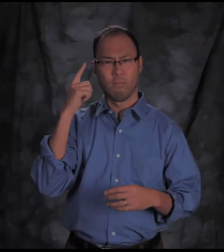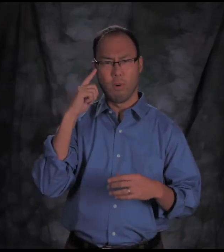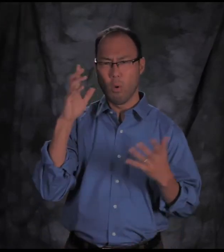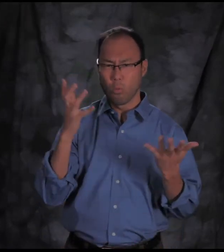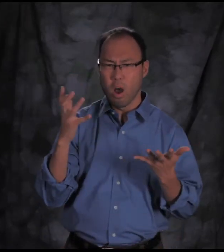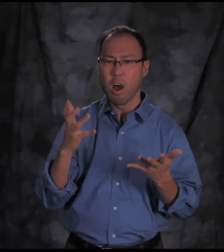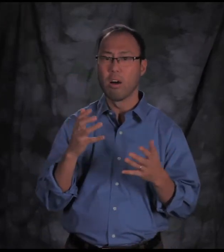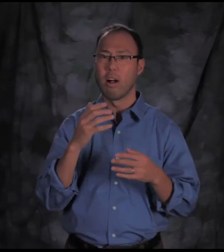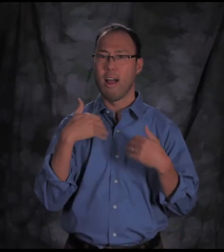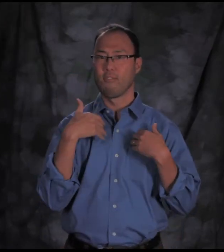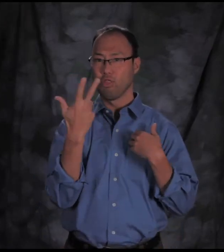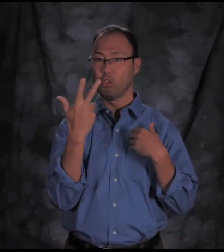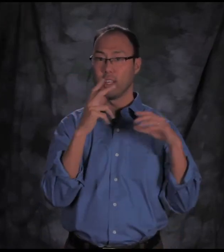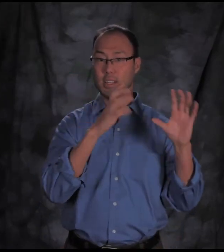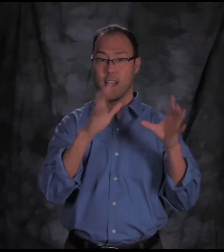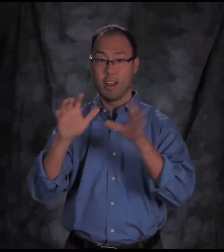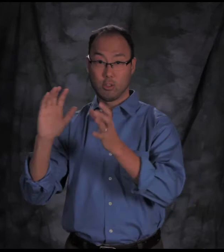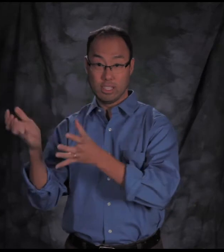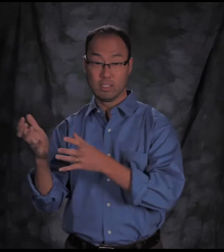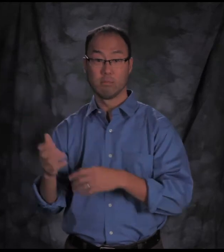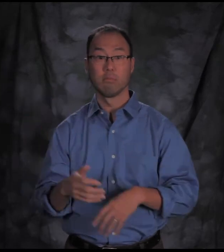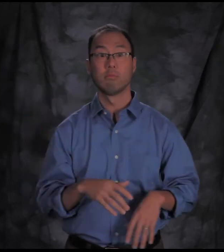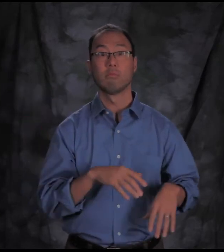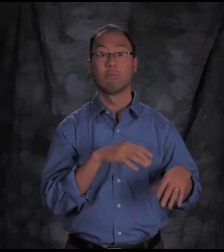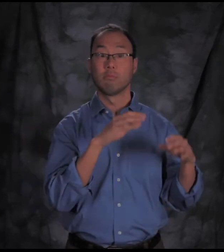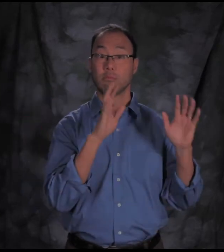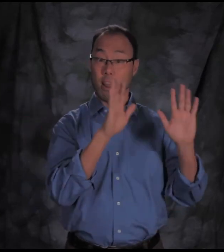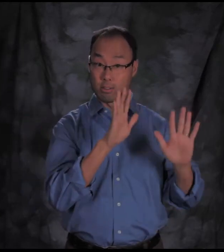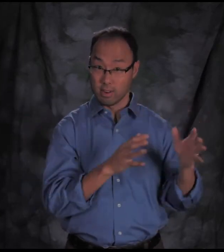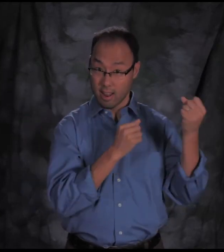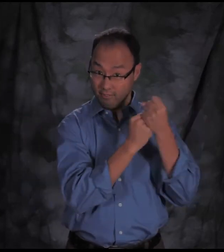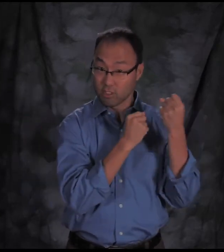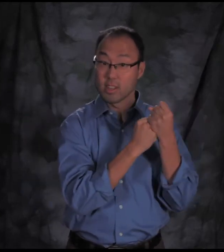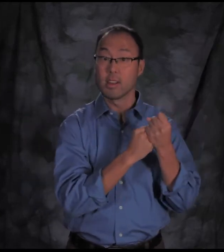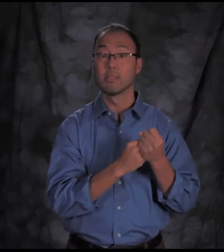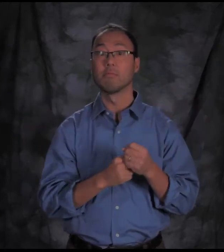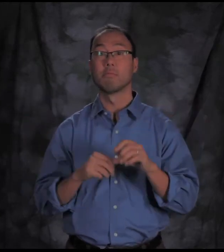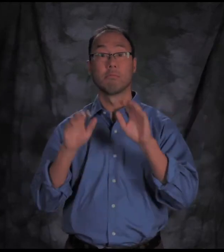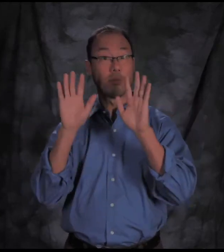You can make nominations from three categories: Outstanding Advocate,